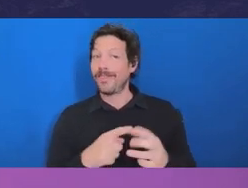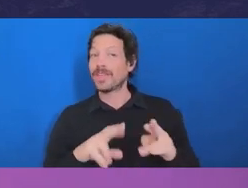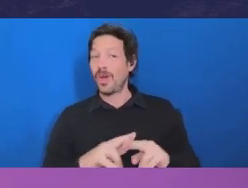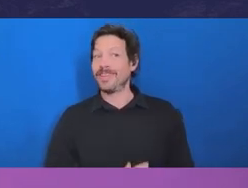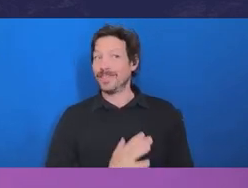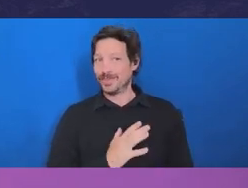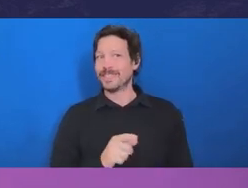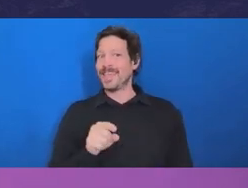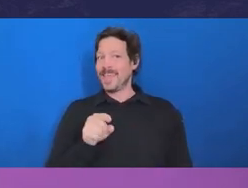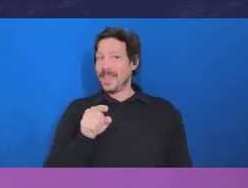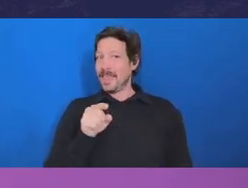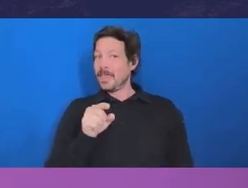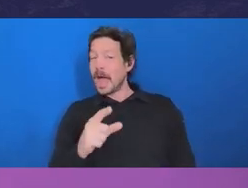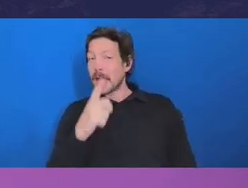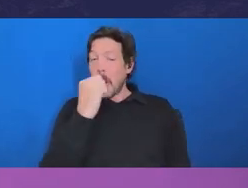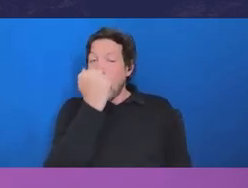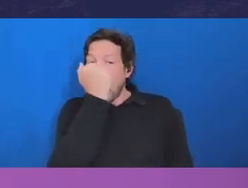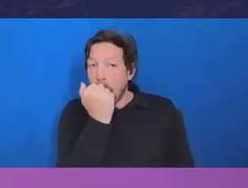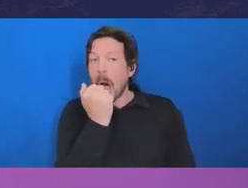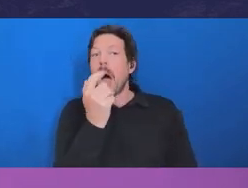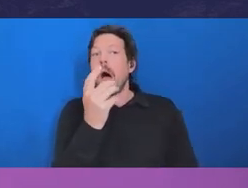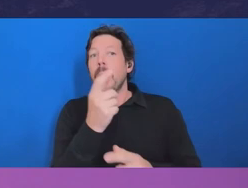which then, if it's not arrested, leads to something more significant.